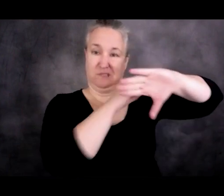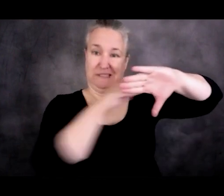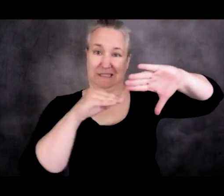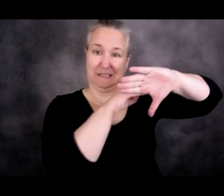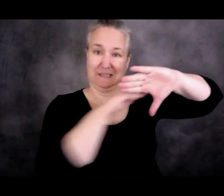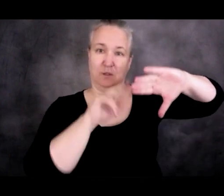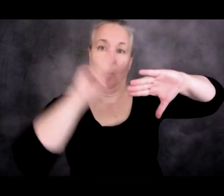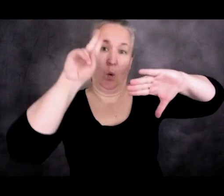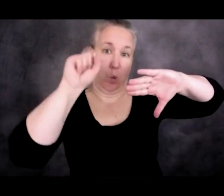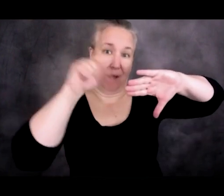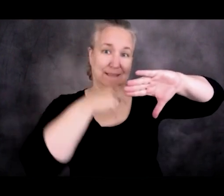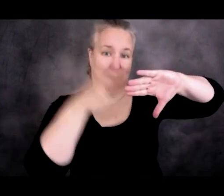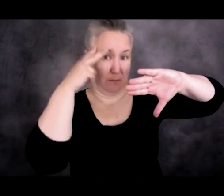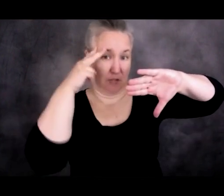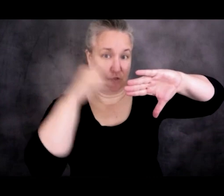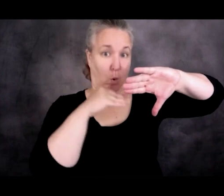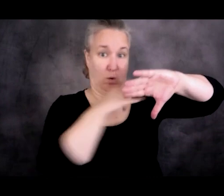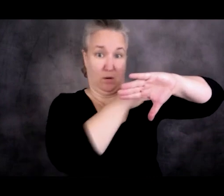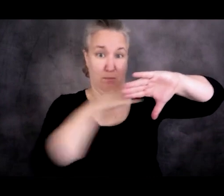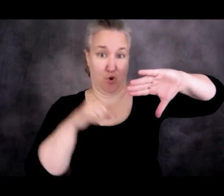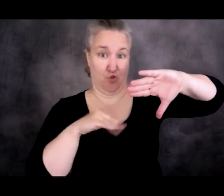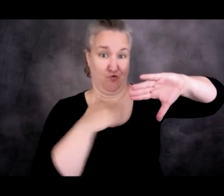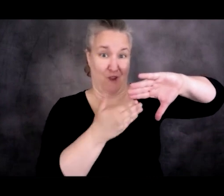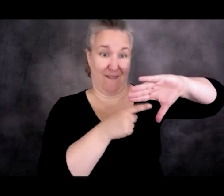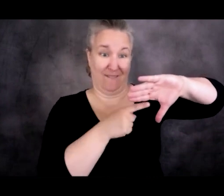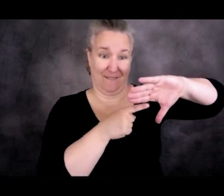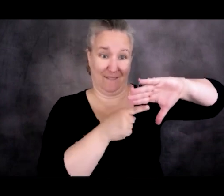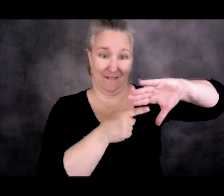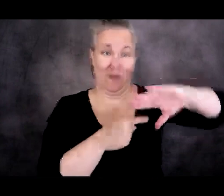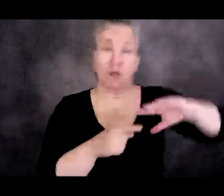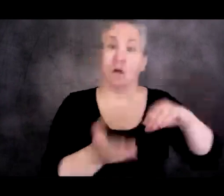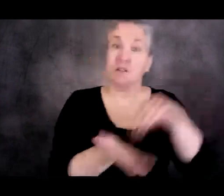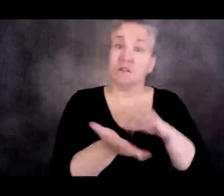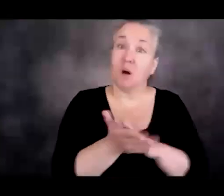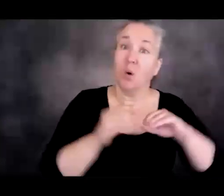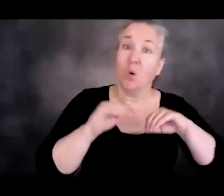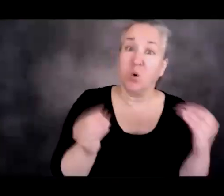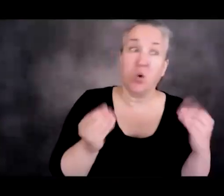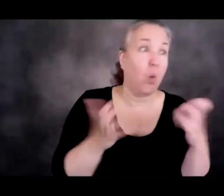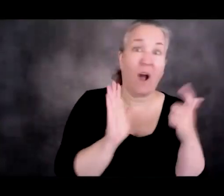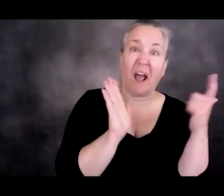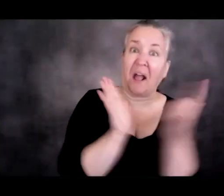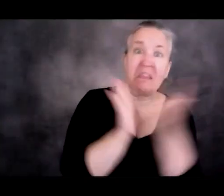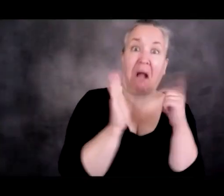increasingly not undocumented migrants who are seeking to cross the border illegally. They're coming to the border, and they're